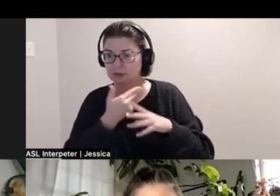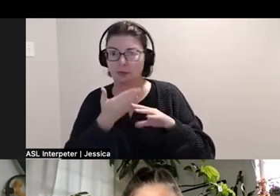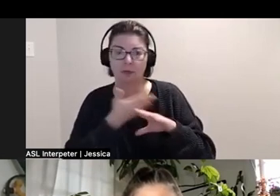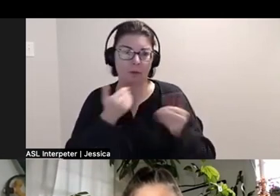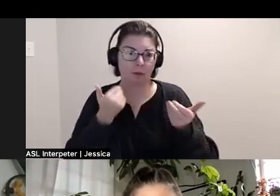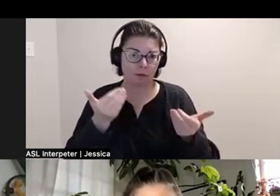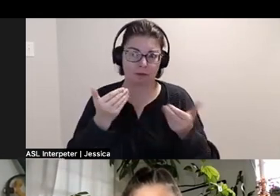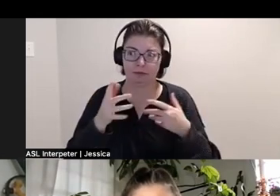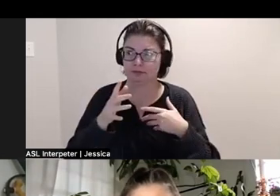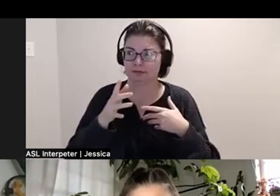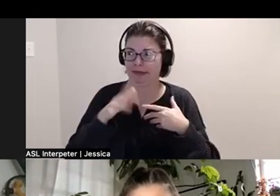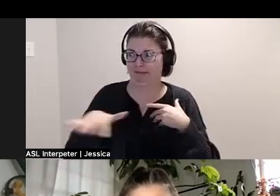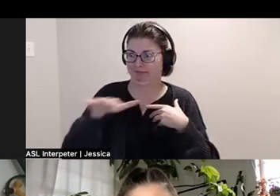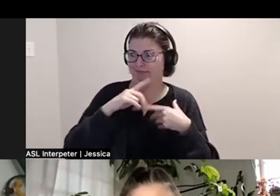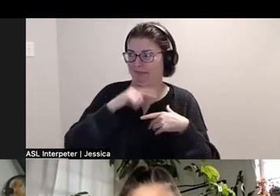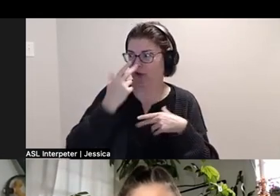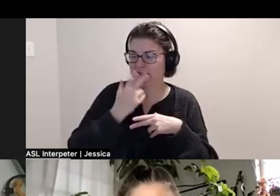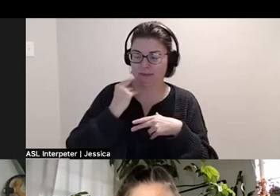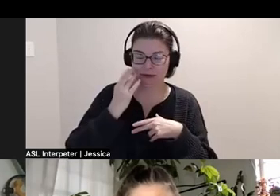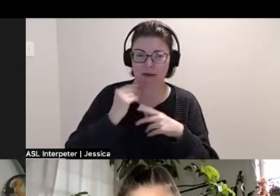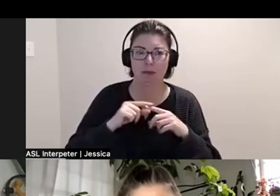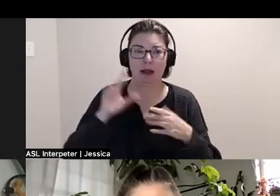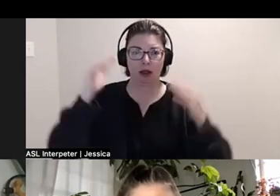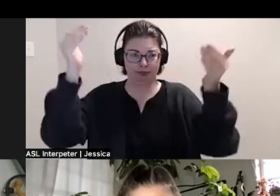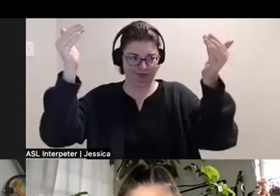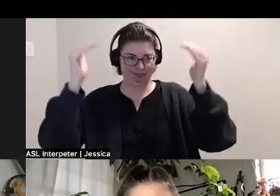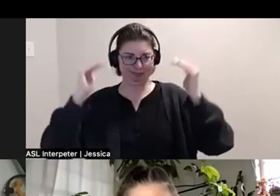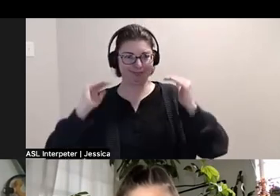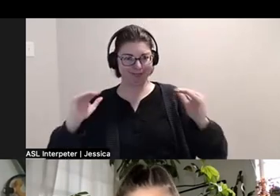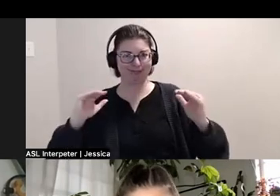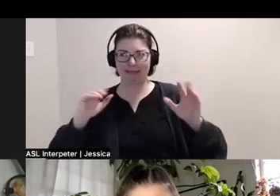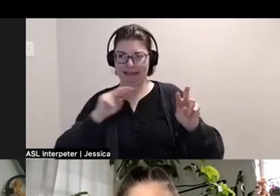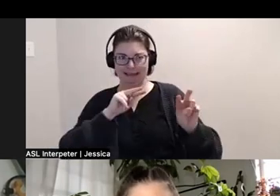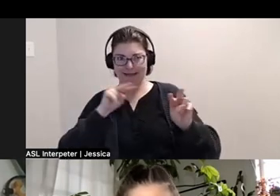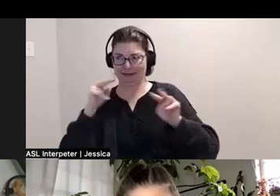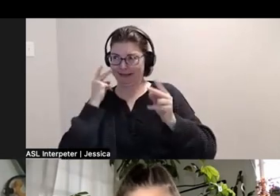like yeah, so like the lowering of things that different spaces different lighting things like that